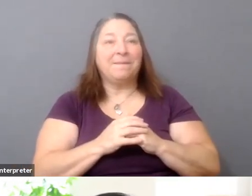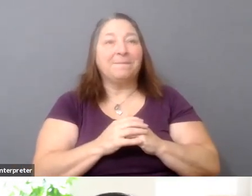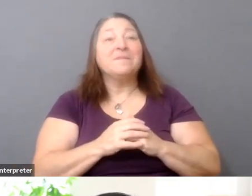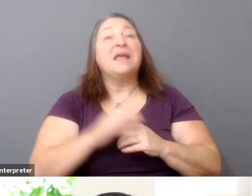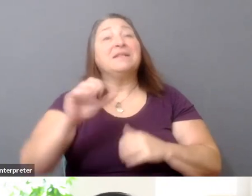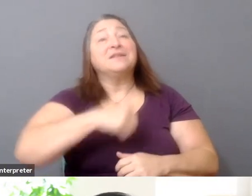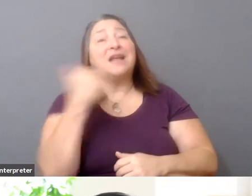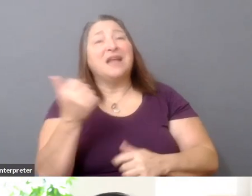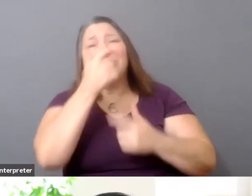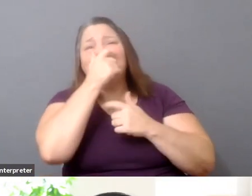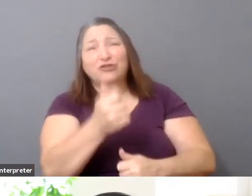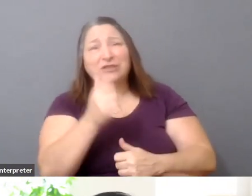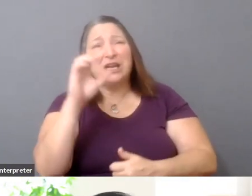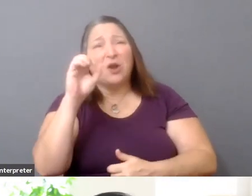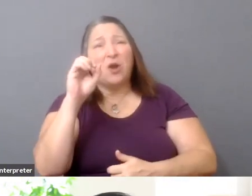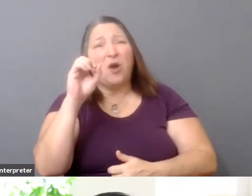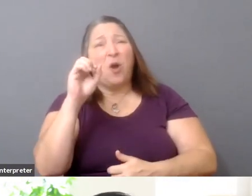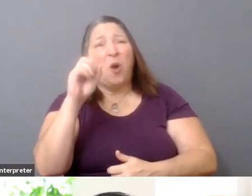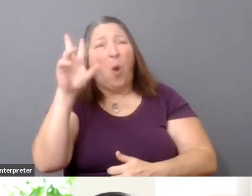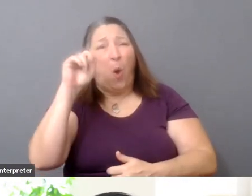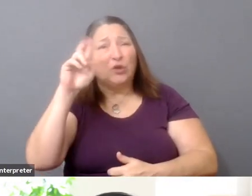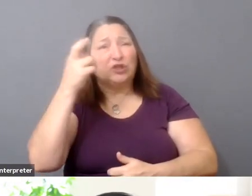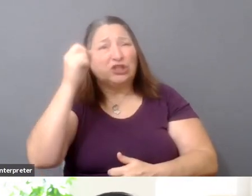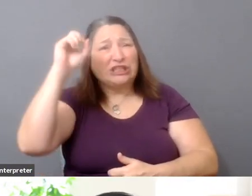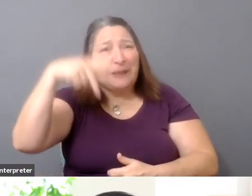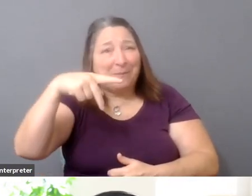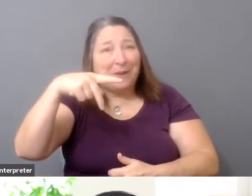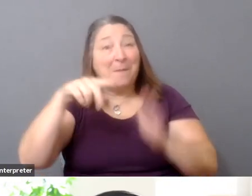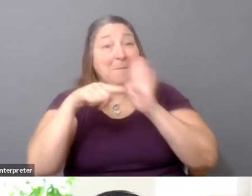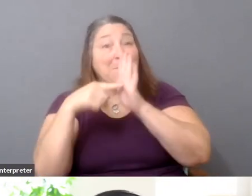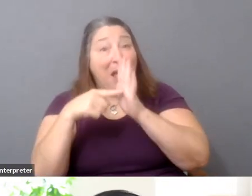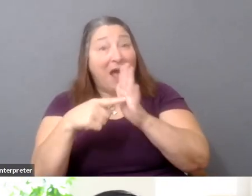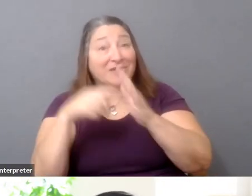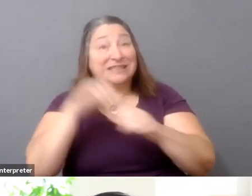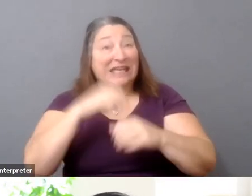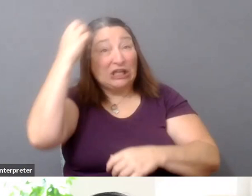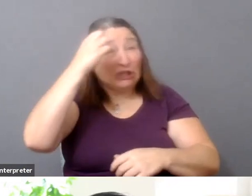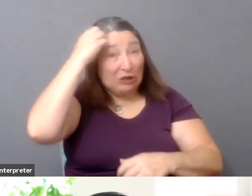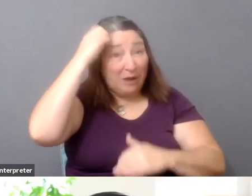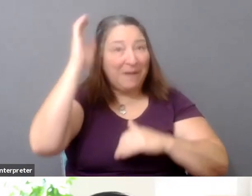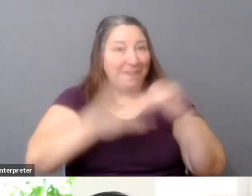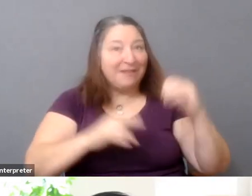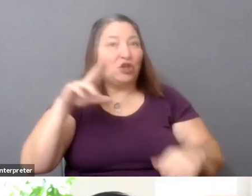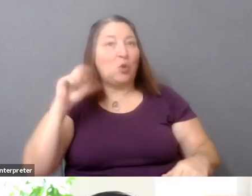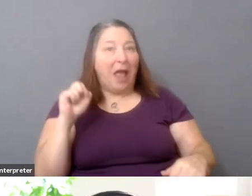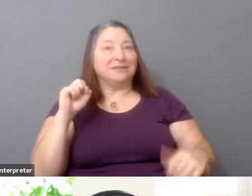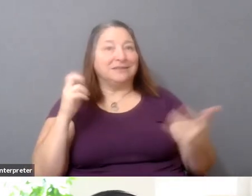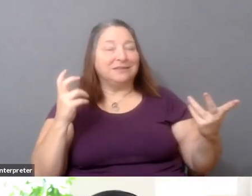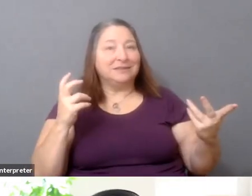for corporations in Europe than there are in the US, steward ownership as an interesting way to separate